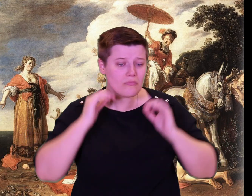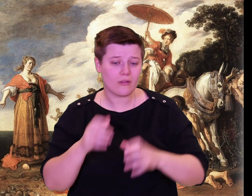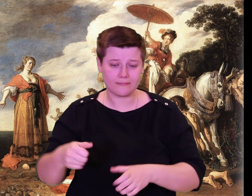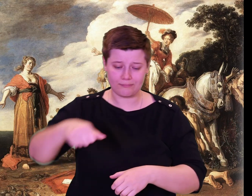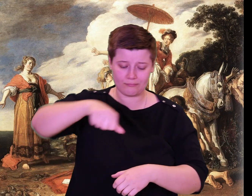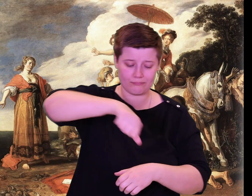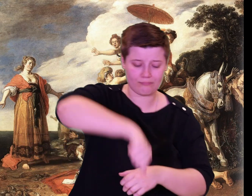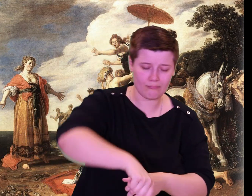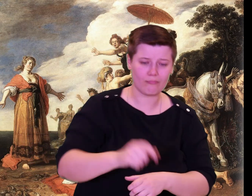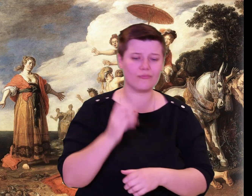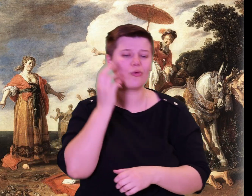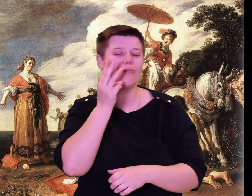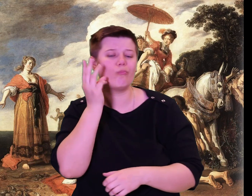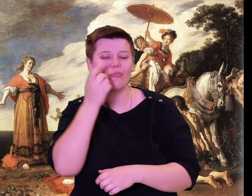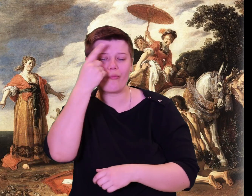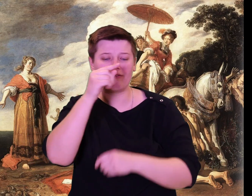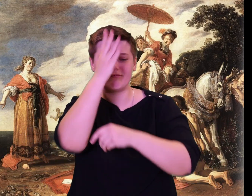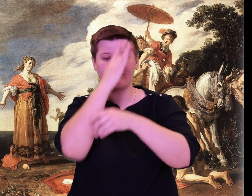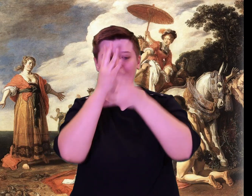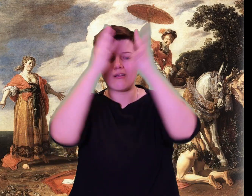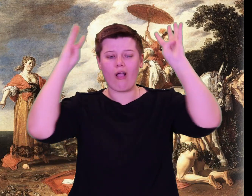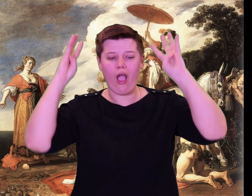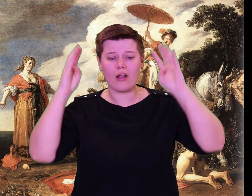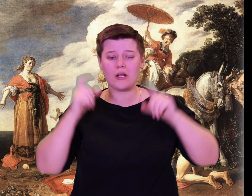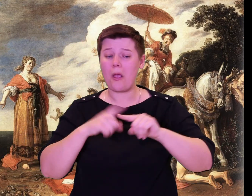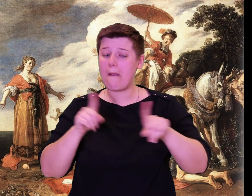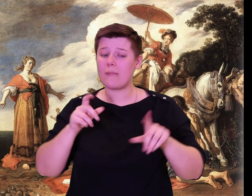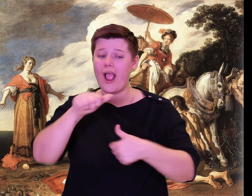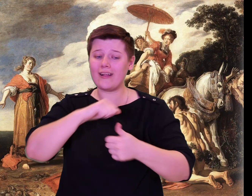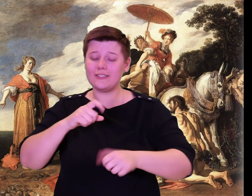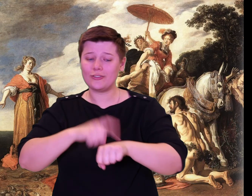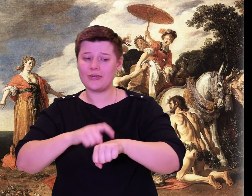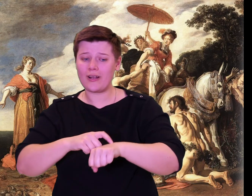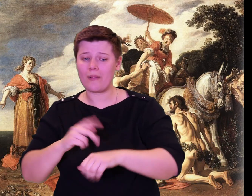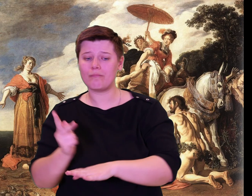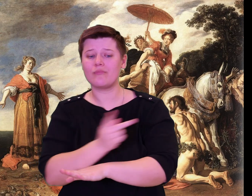a splash of wine out of his goblet for the gods.